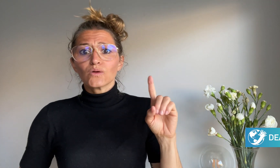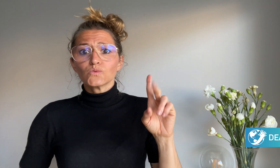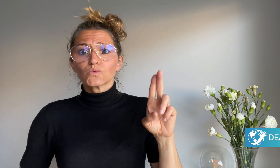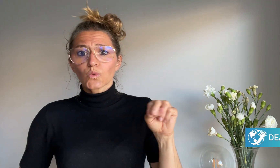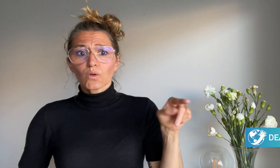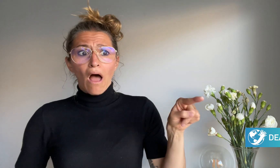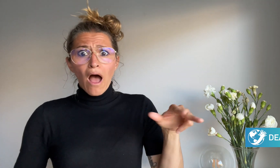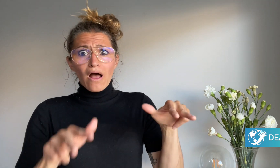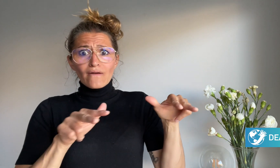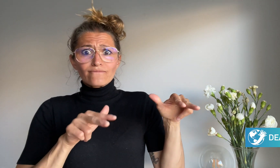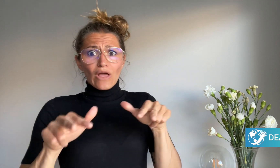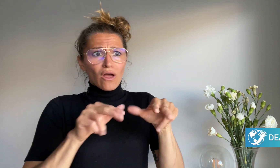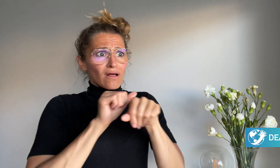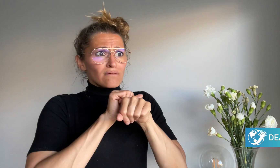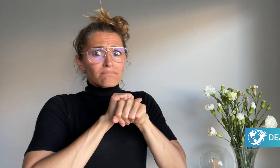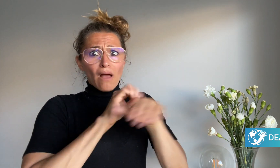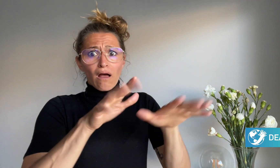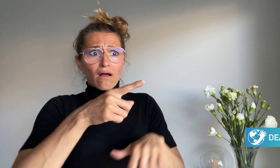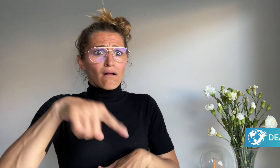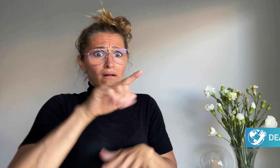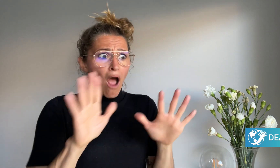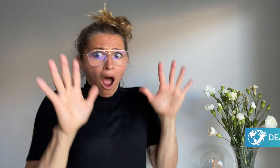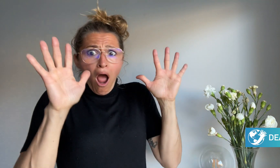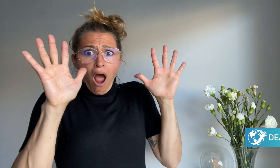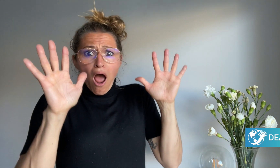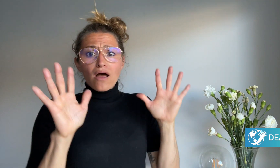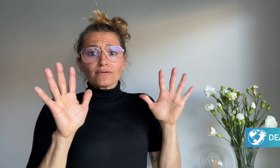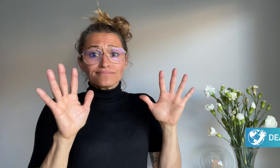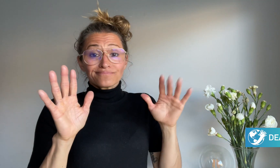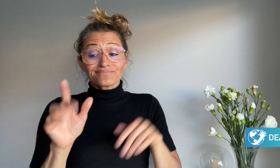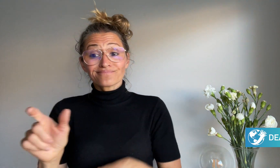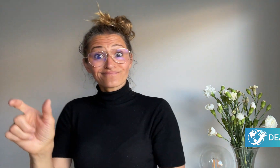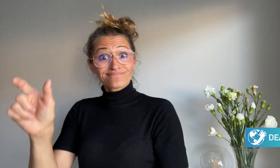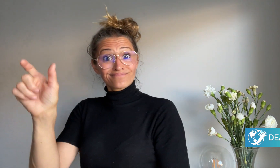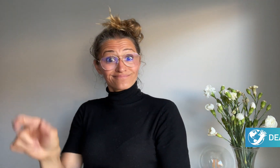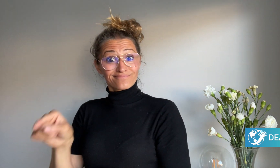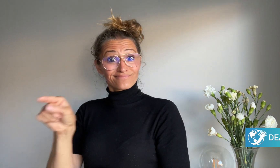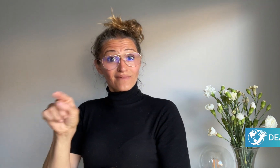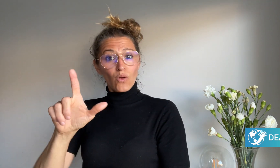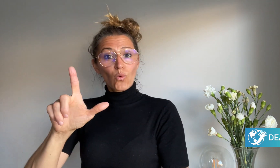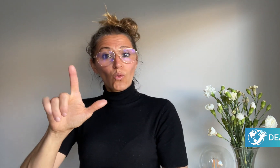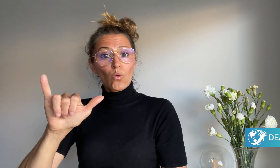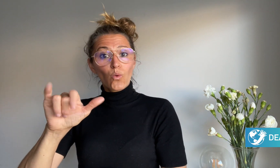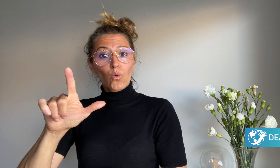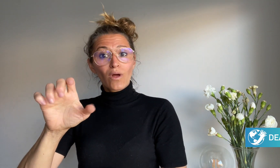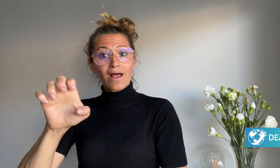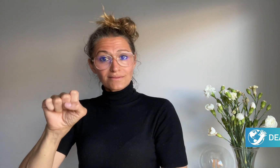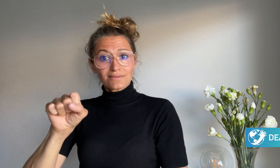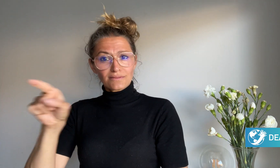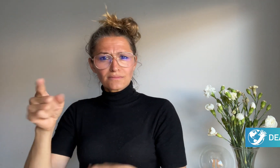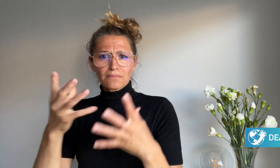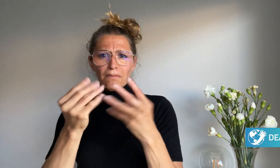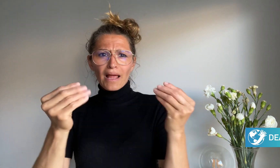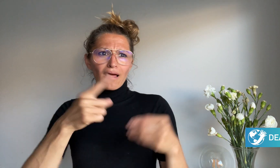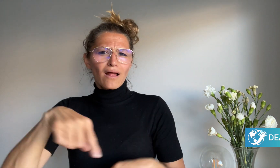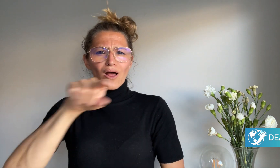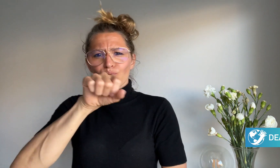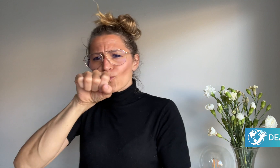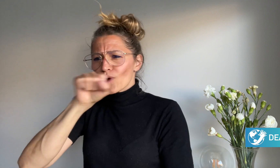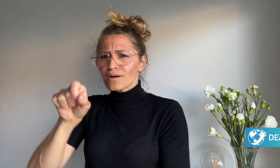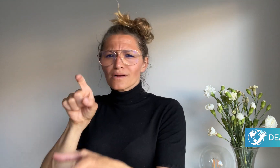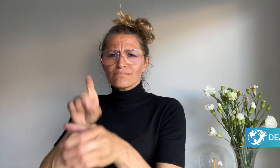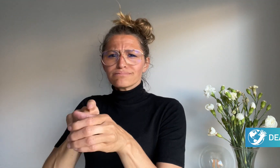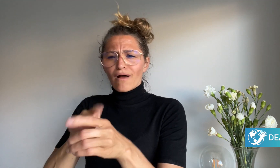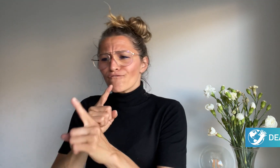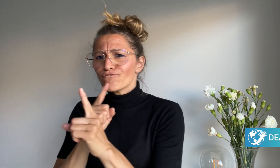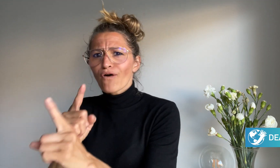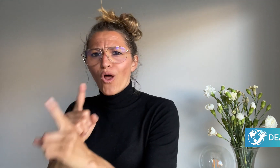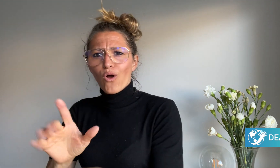Lyles became popular on social media in 2020 when she